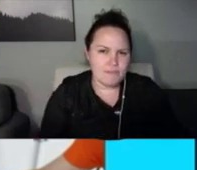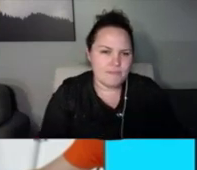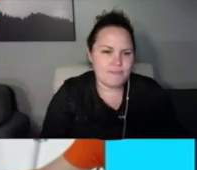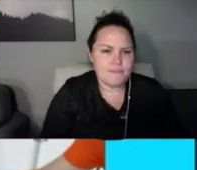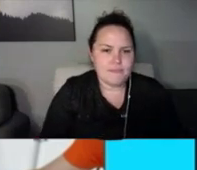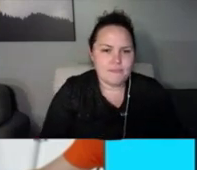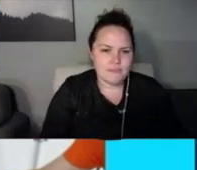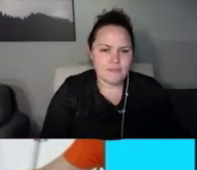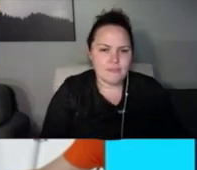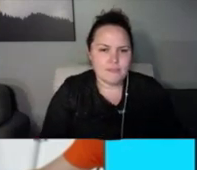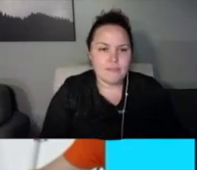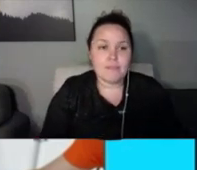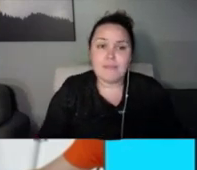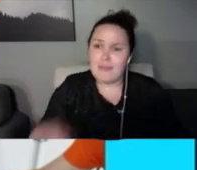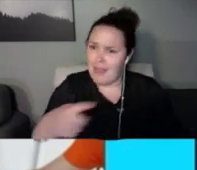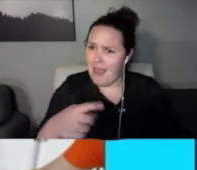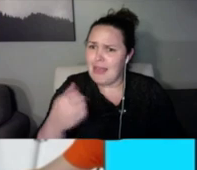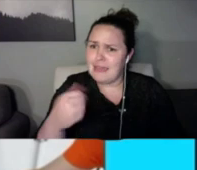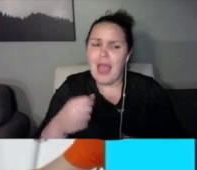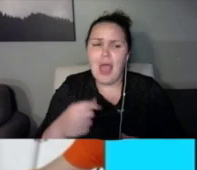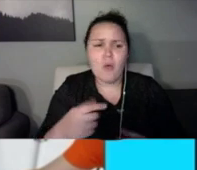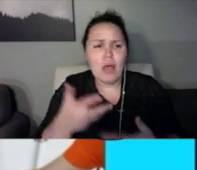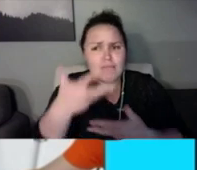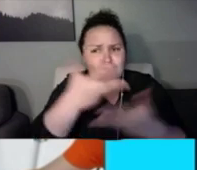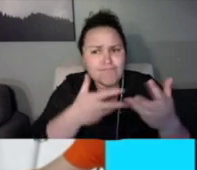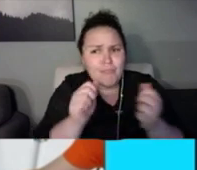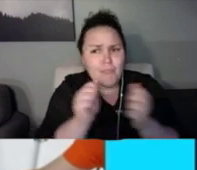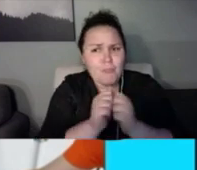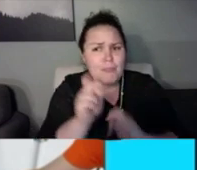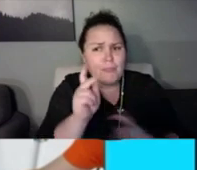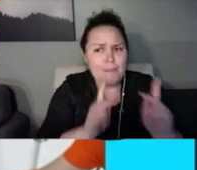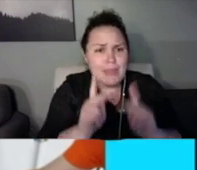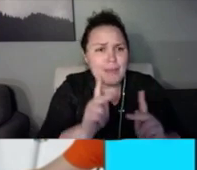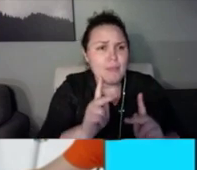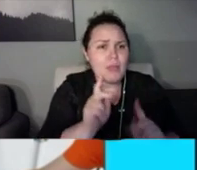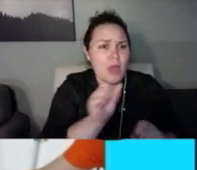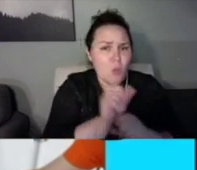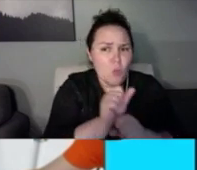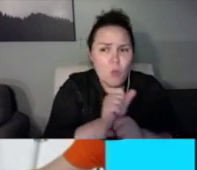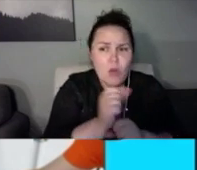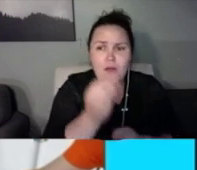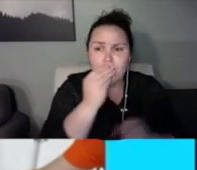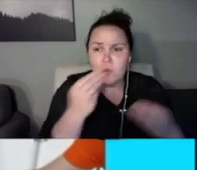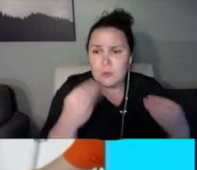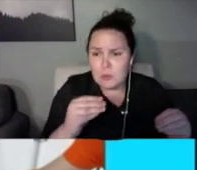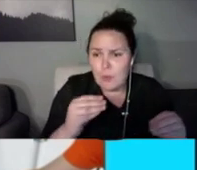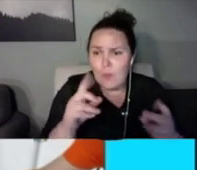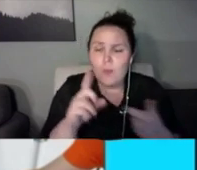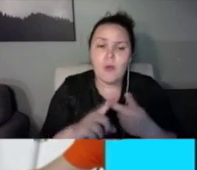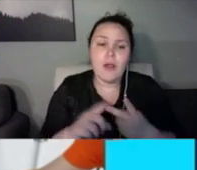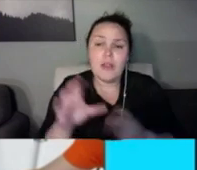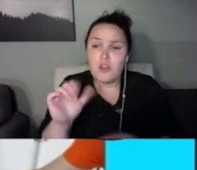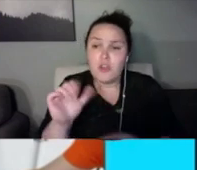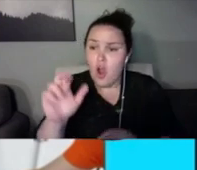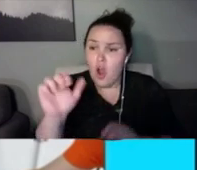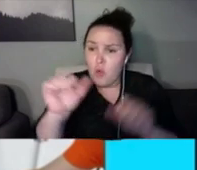to put money into it. And this year I just or in 2018 or '19, rather,